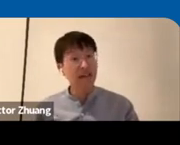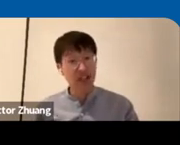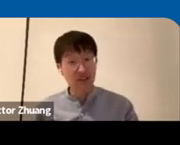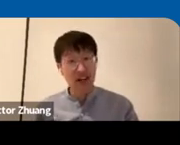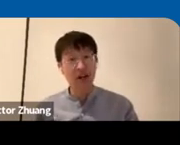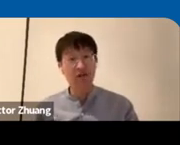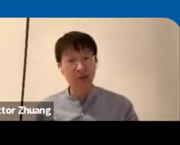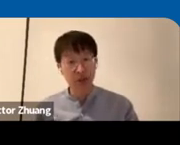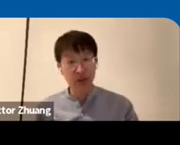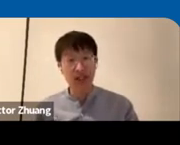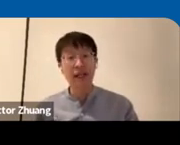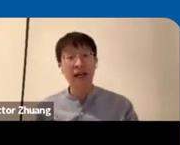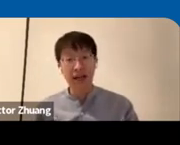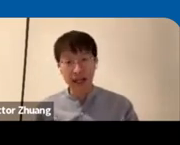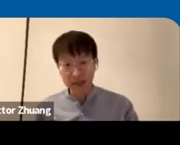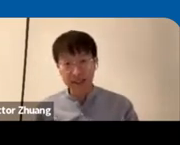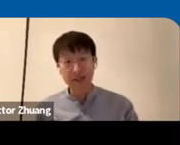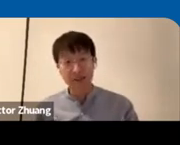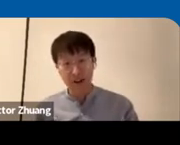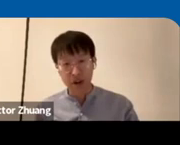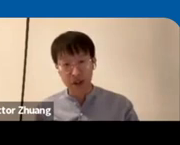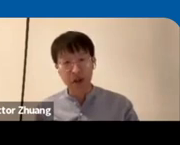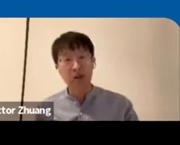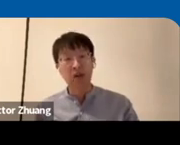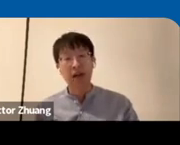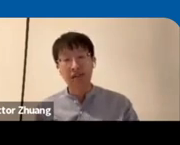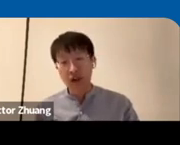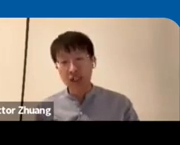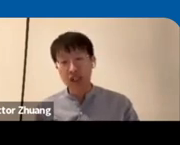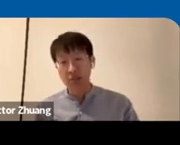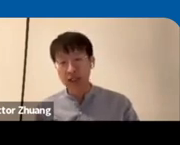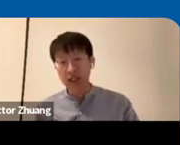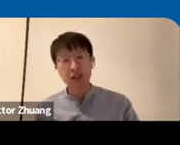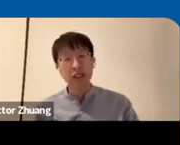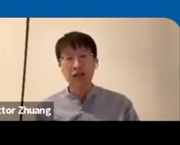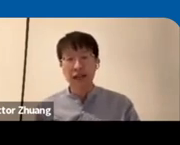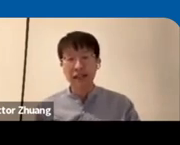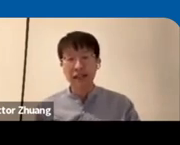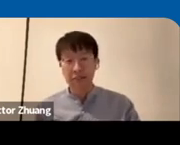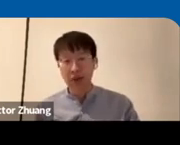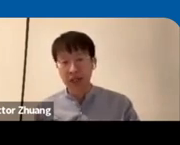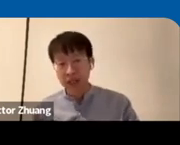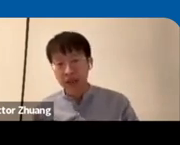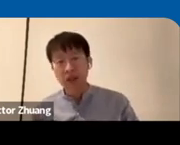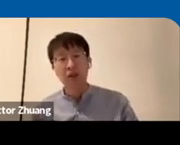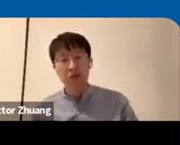have the effect of reproducing an abas framework enforcing Nory rather than building building in